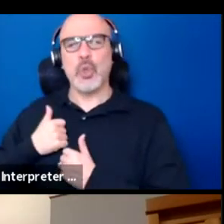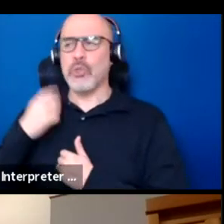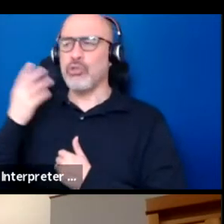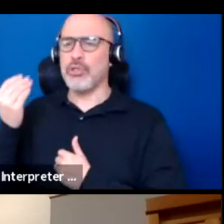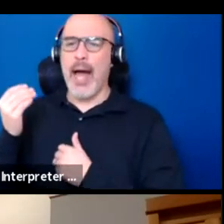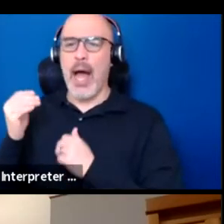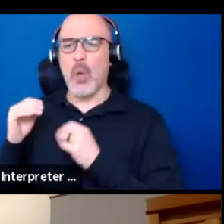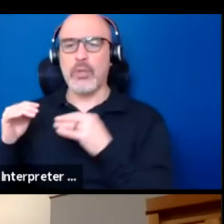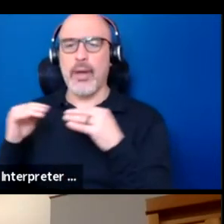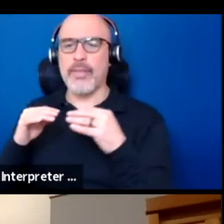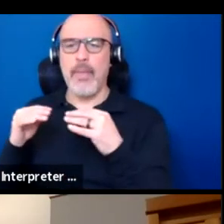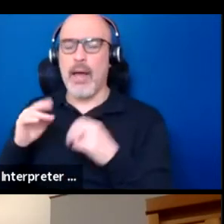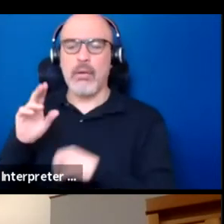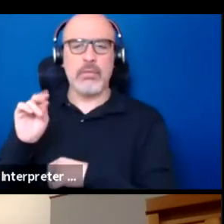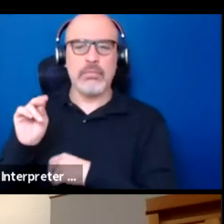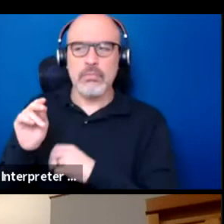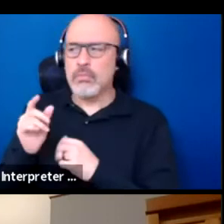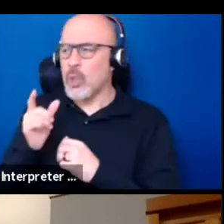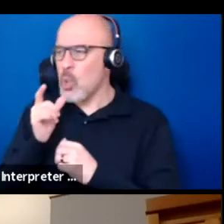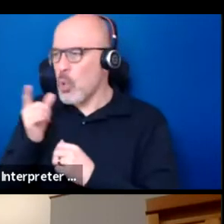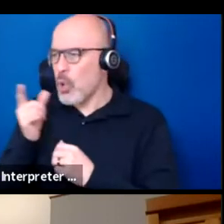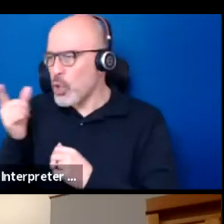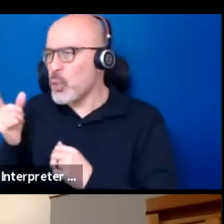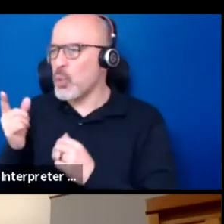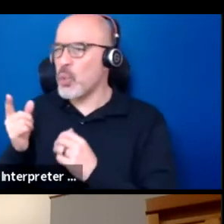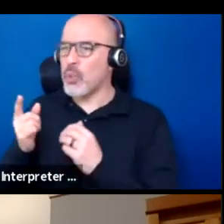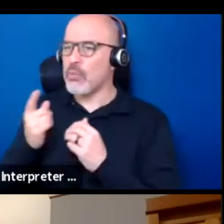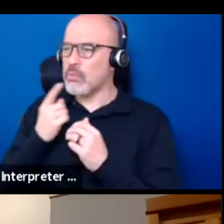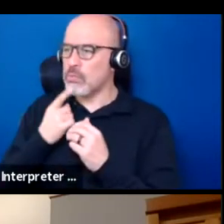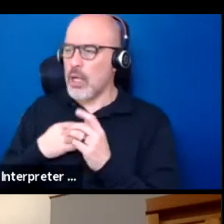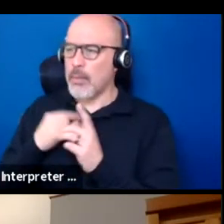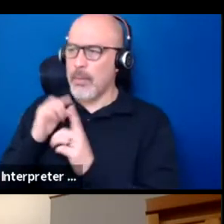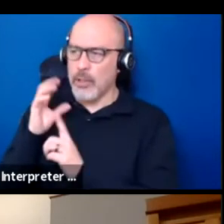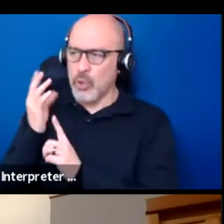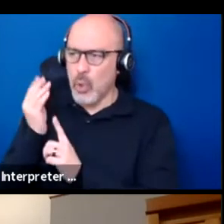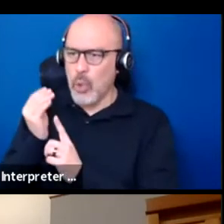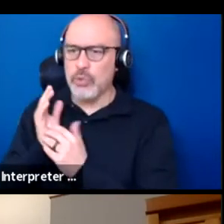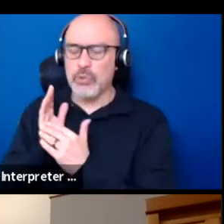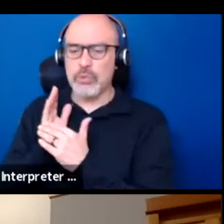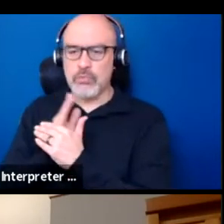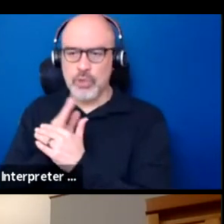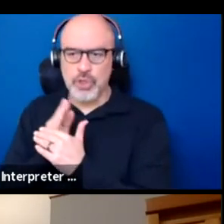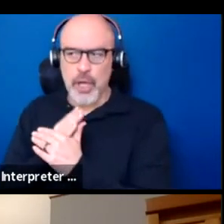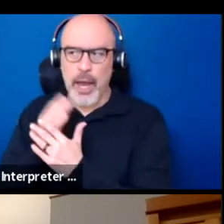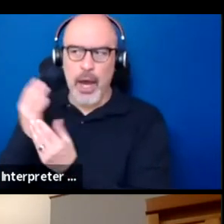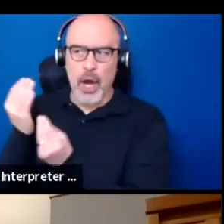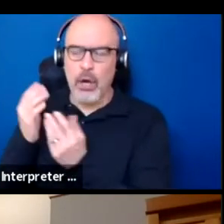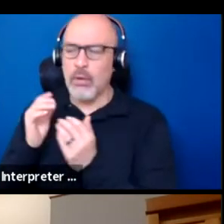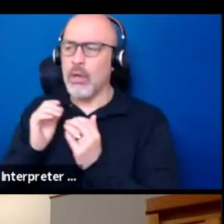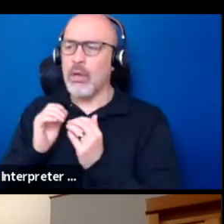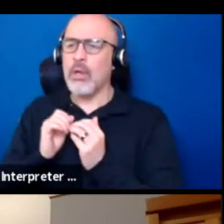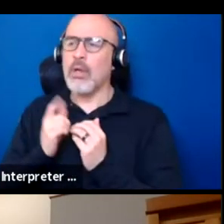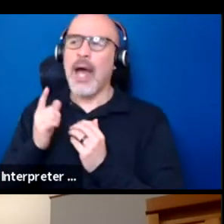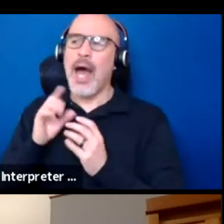but actually, who are you, tell me about your culture, share your culture. How is that gonna play into your role here?